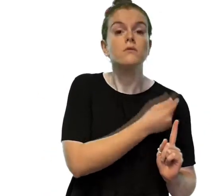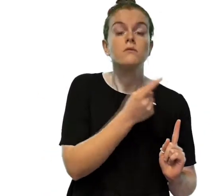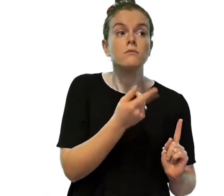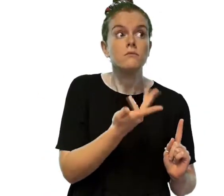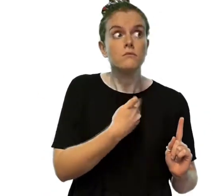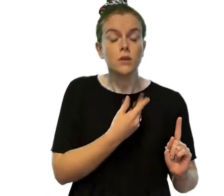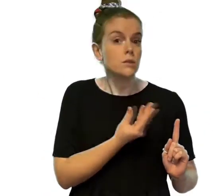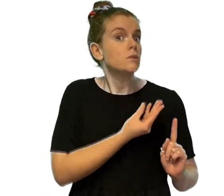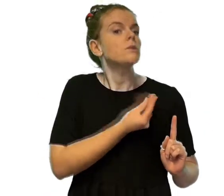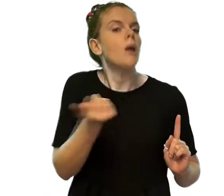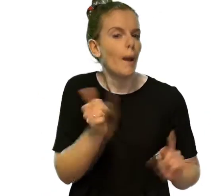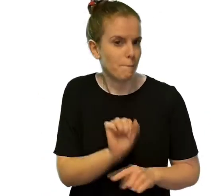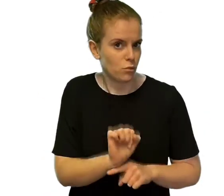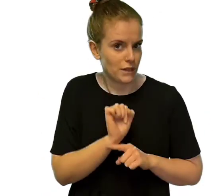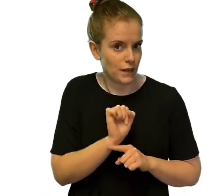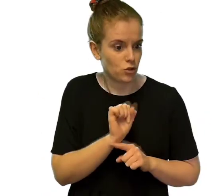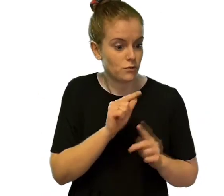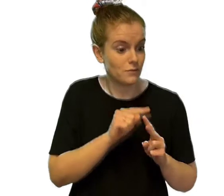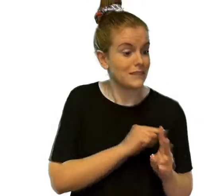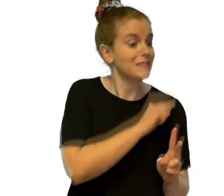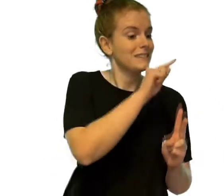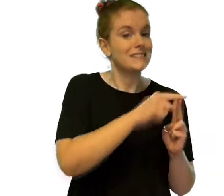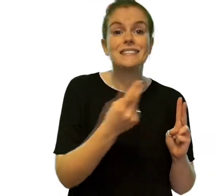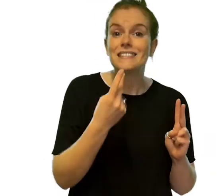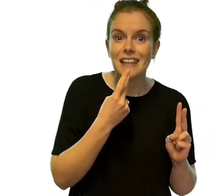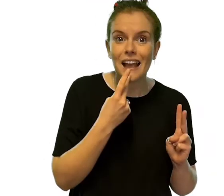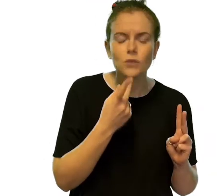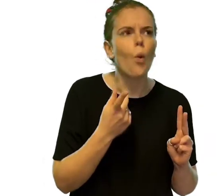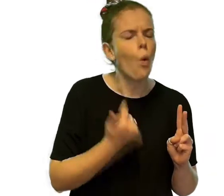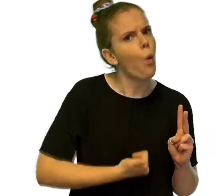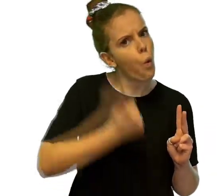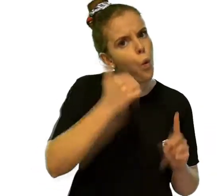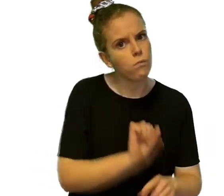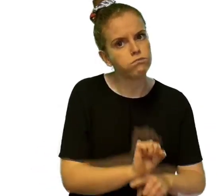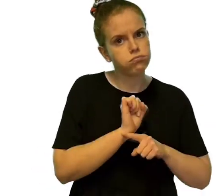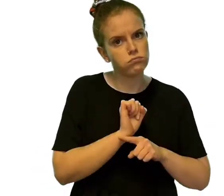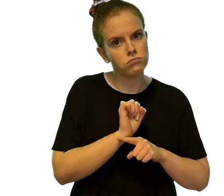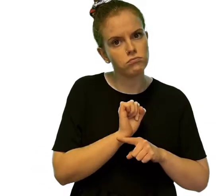Having your second vaccination will give you the best protection.